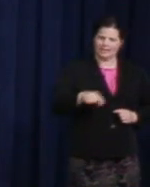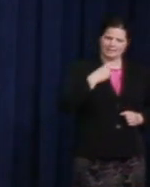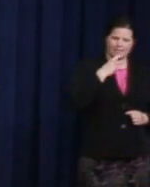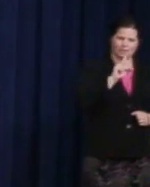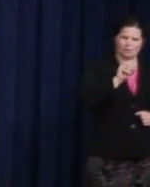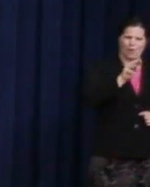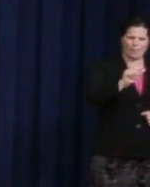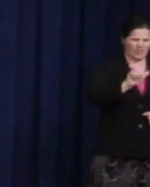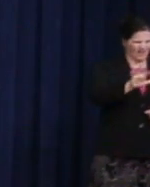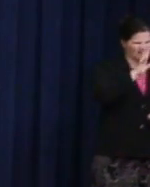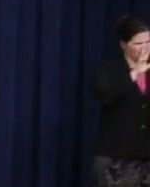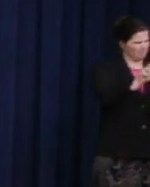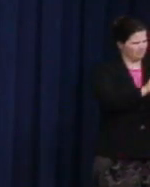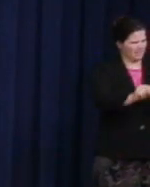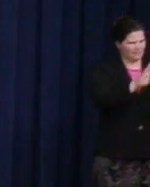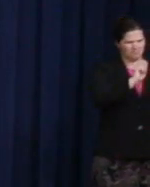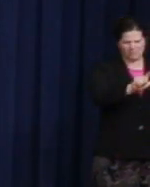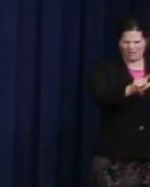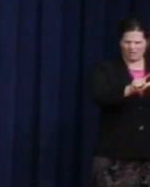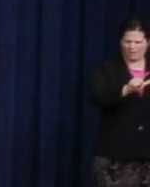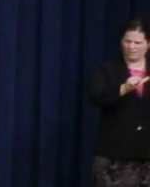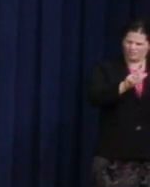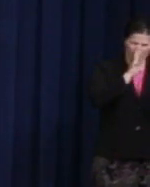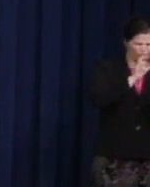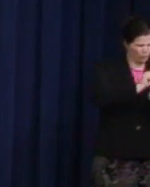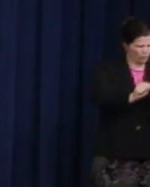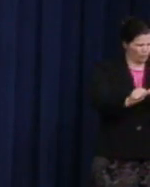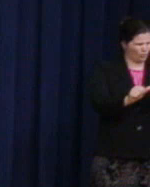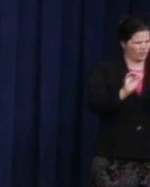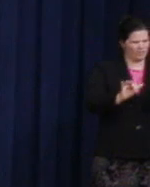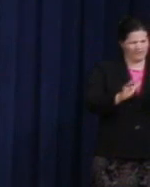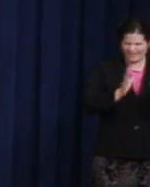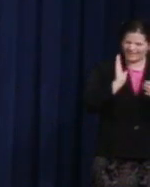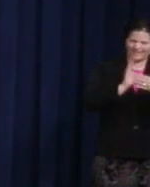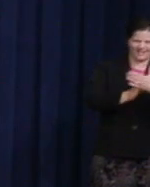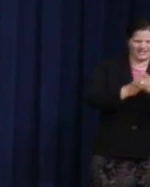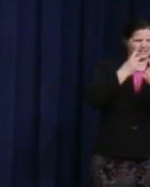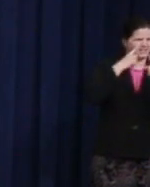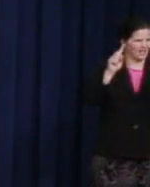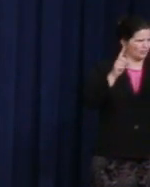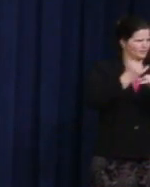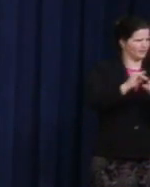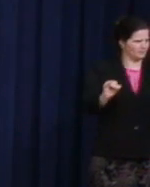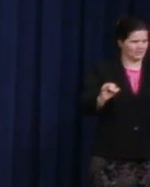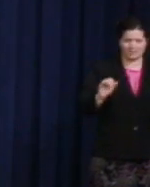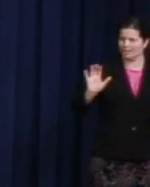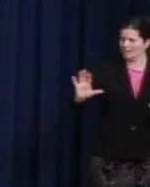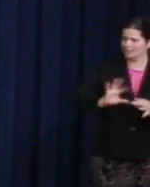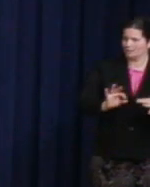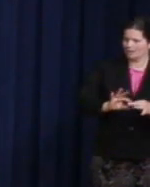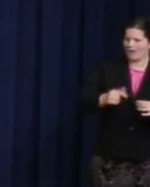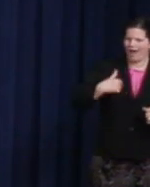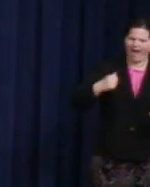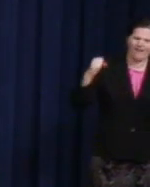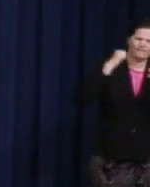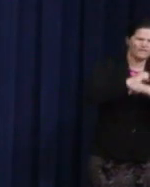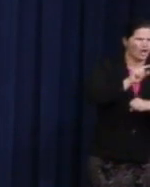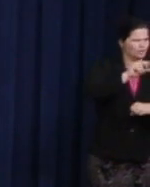a slap in the face of the Declaration of Independence." In his words, "I fought too long and too hard to end discrimination based on race and color,